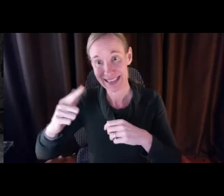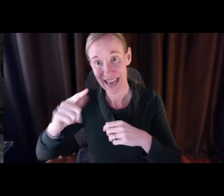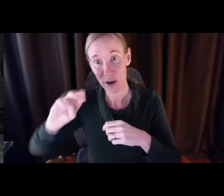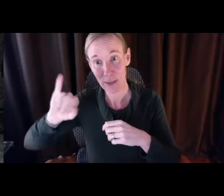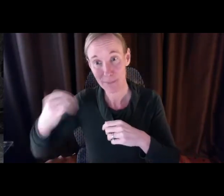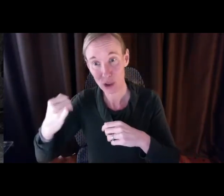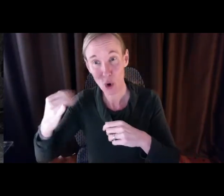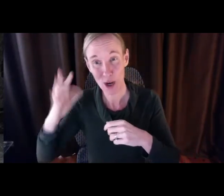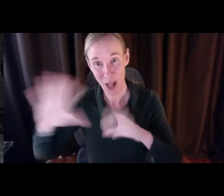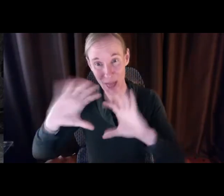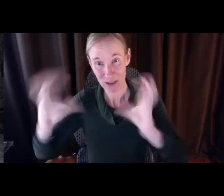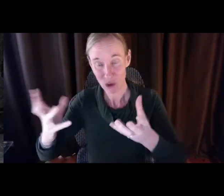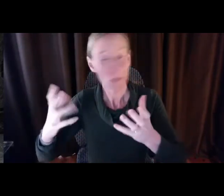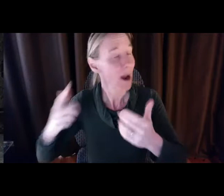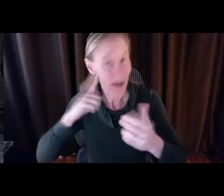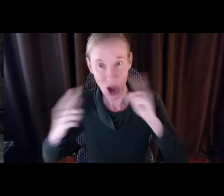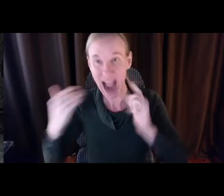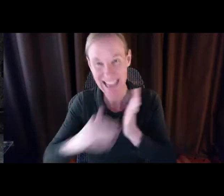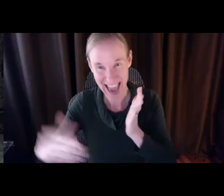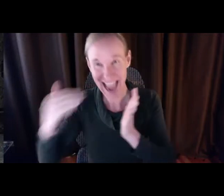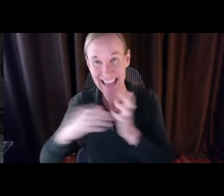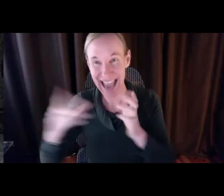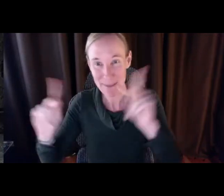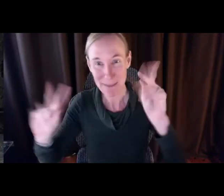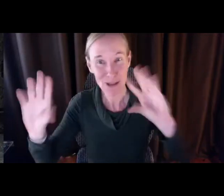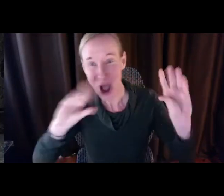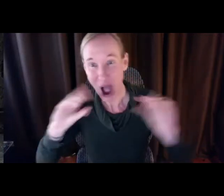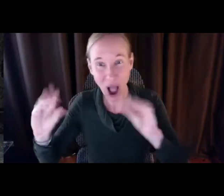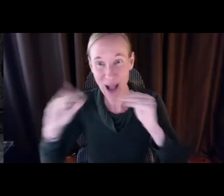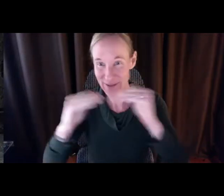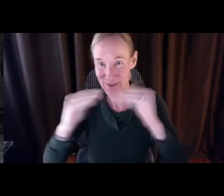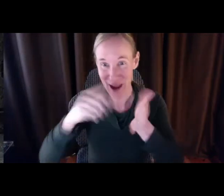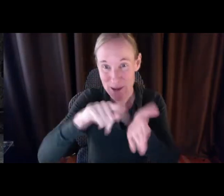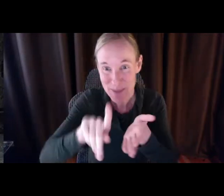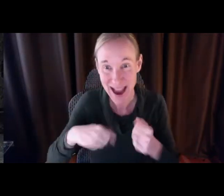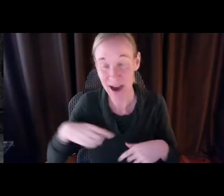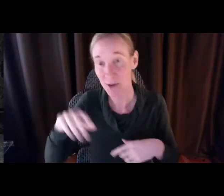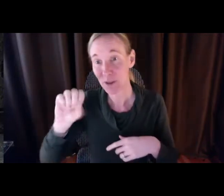in this year's budget. Working with the caring majority on this campaign has been amazing. Everywhere I go